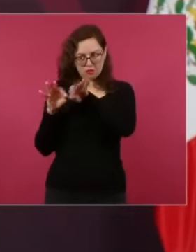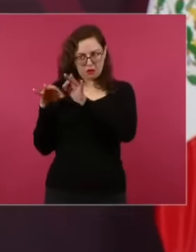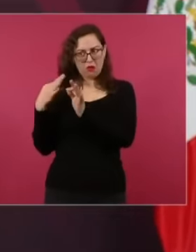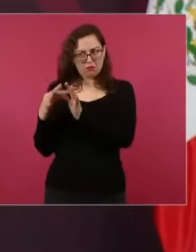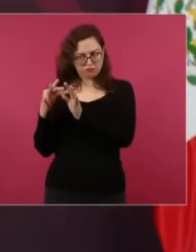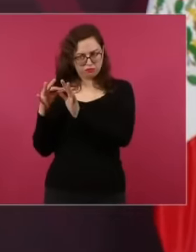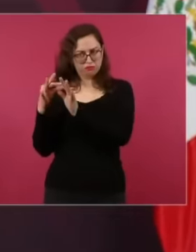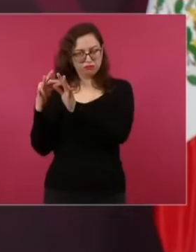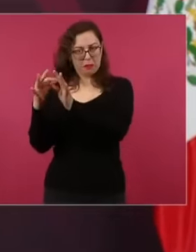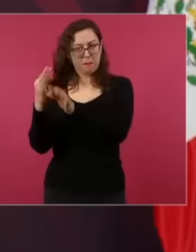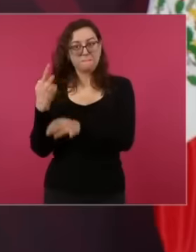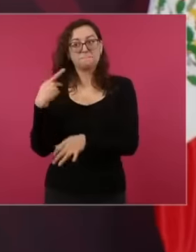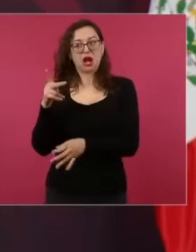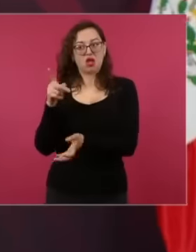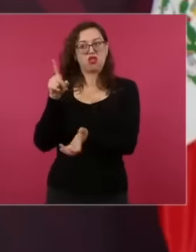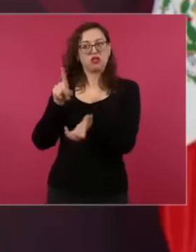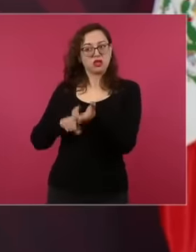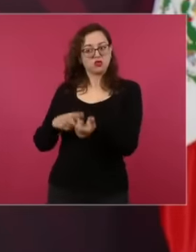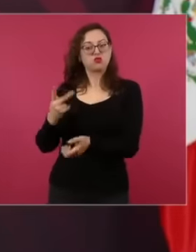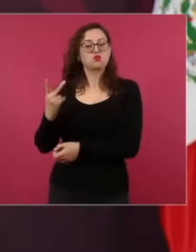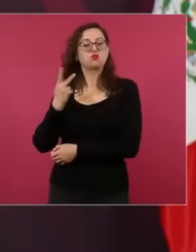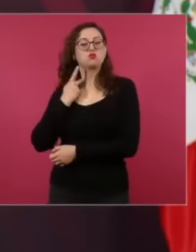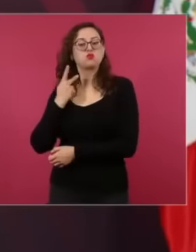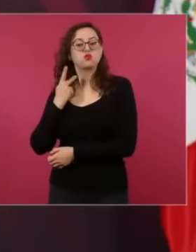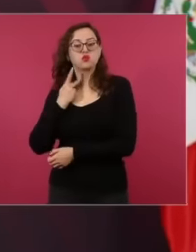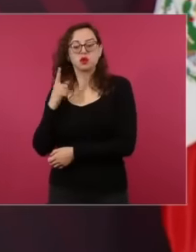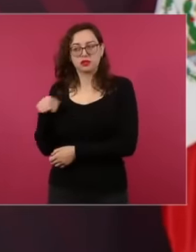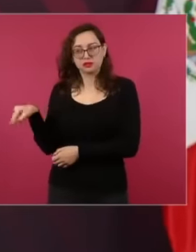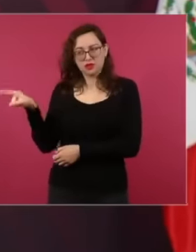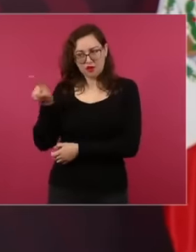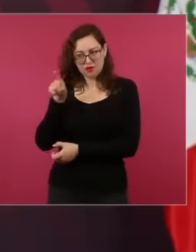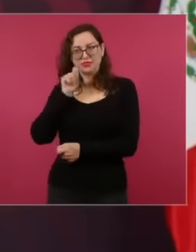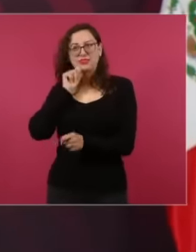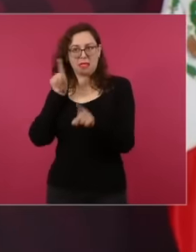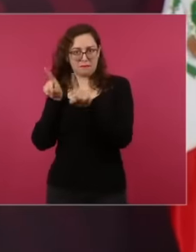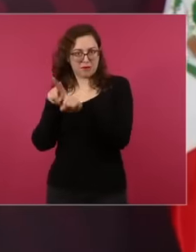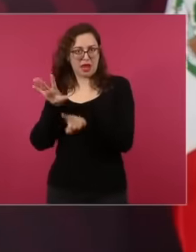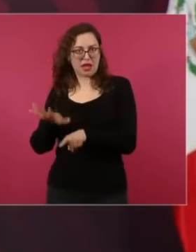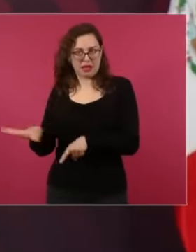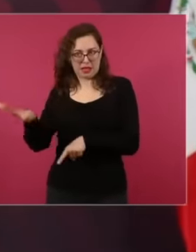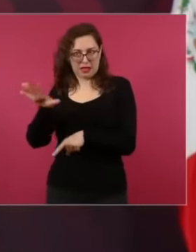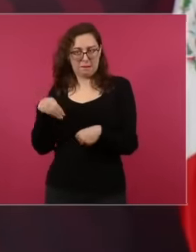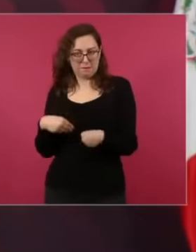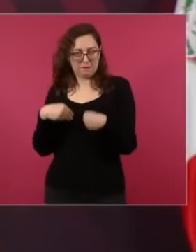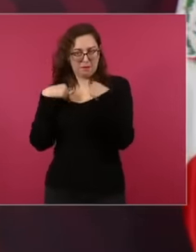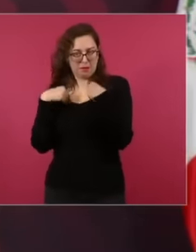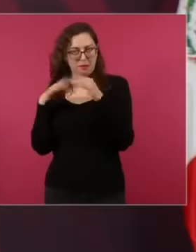Because they made their money with effort with work in accordance with the law and deserve